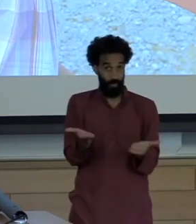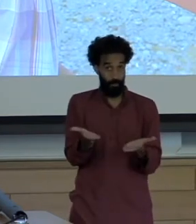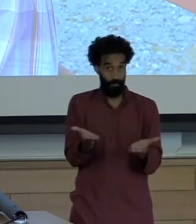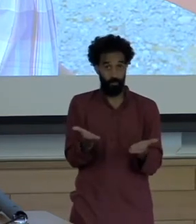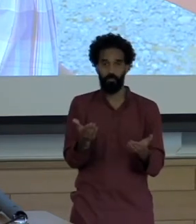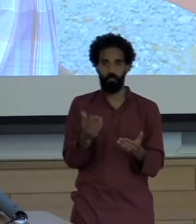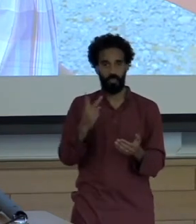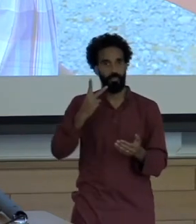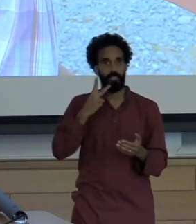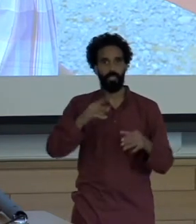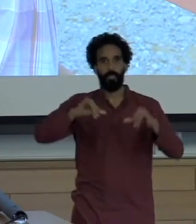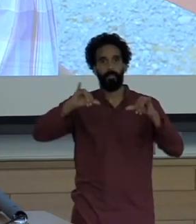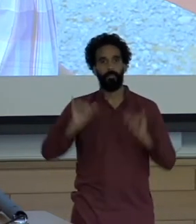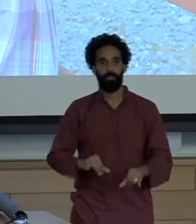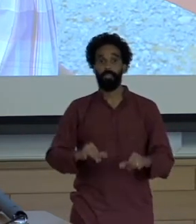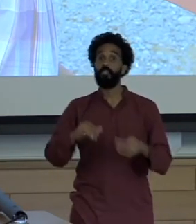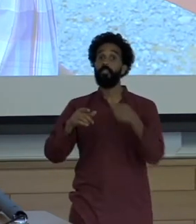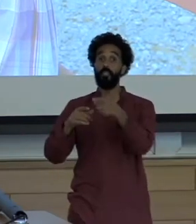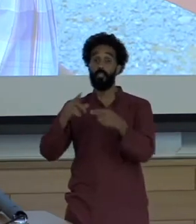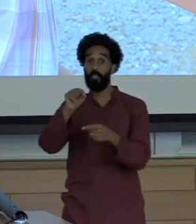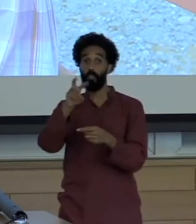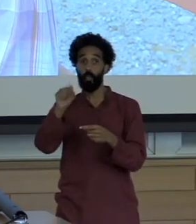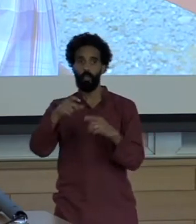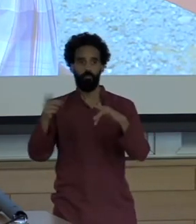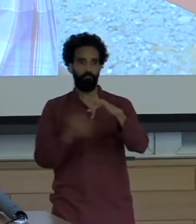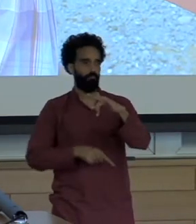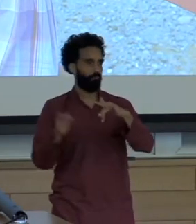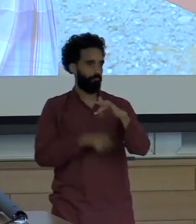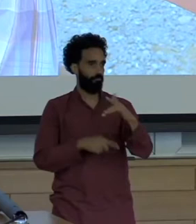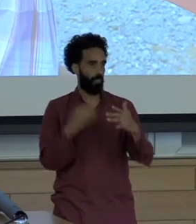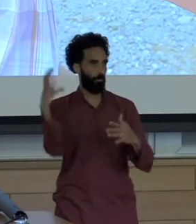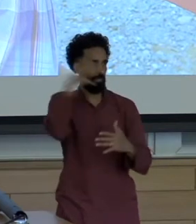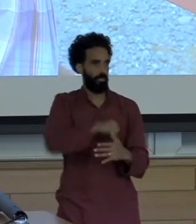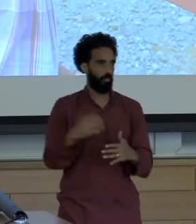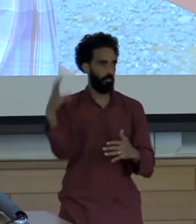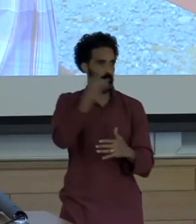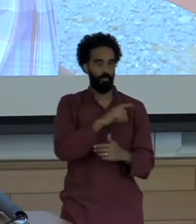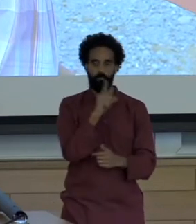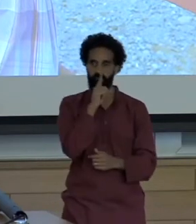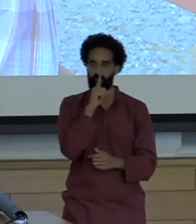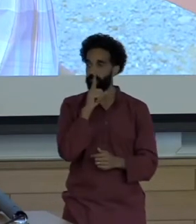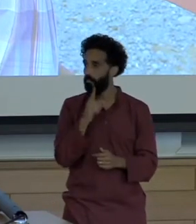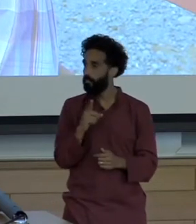absences in the press and on the border of Haiti and the Dominican